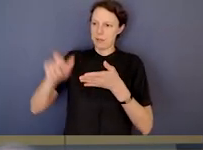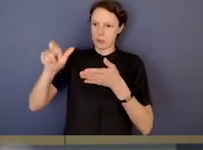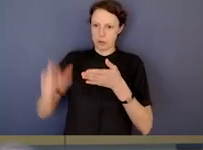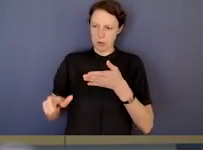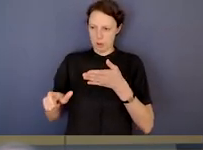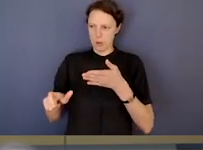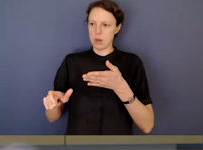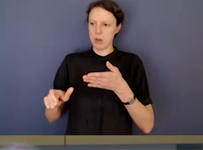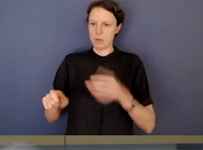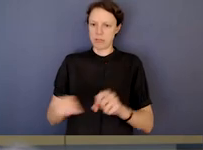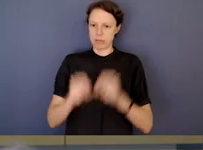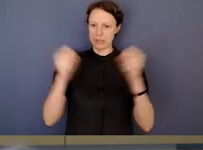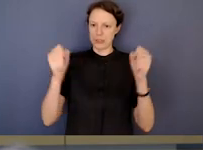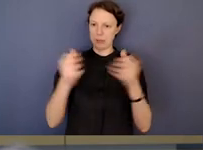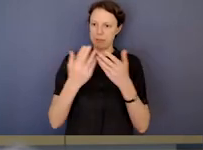in breach of the public trust.